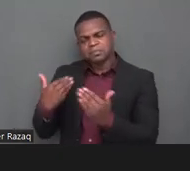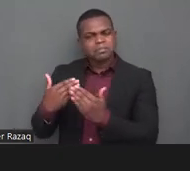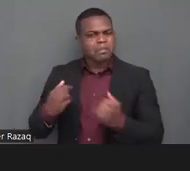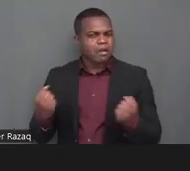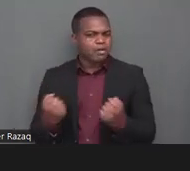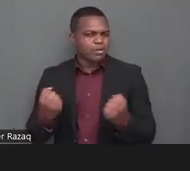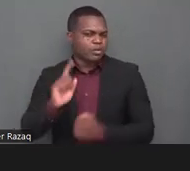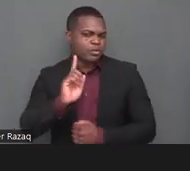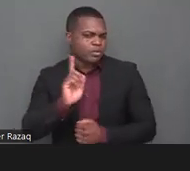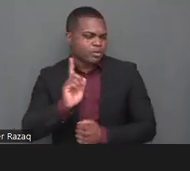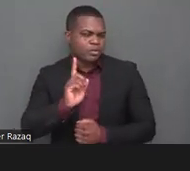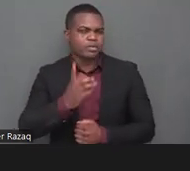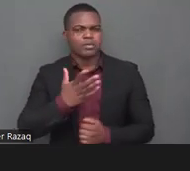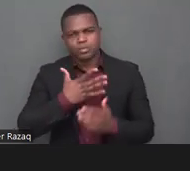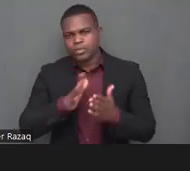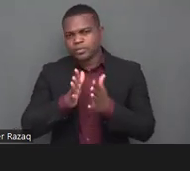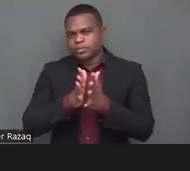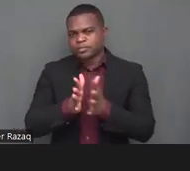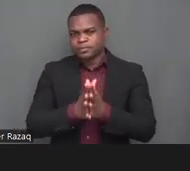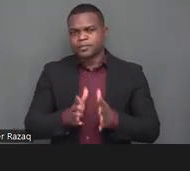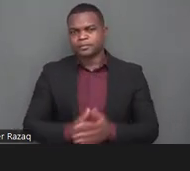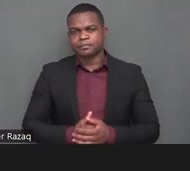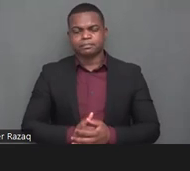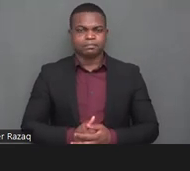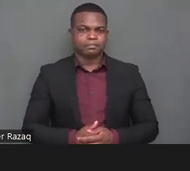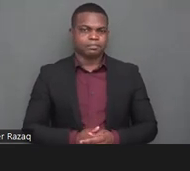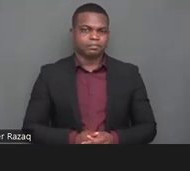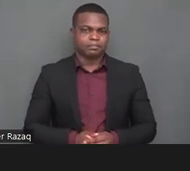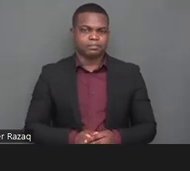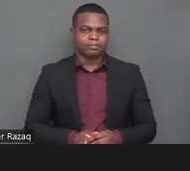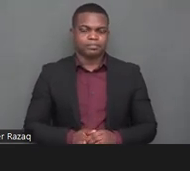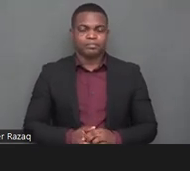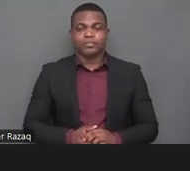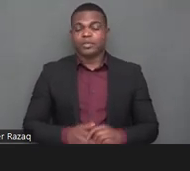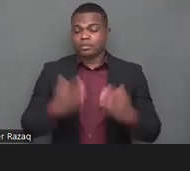another topic is uh the sign language that we still don't have in our schools